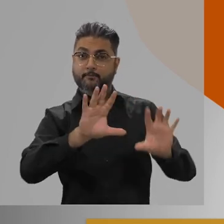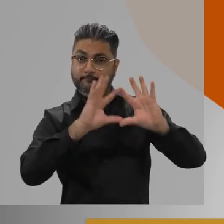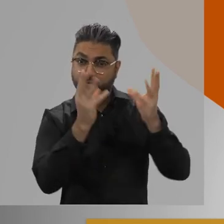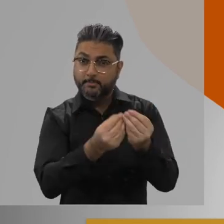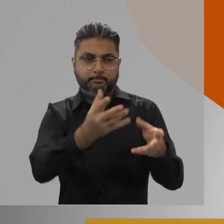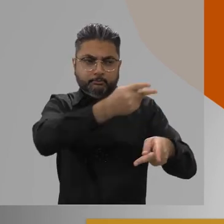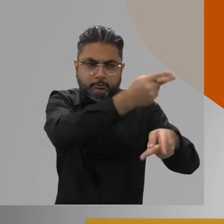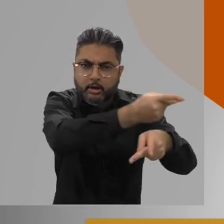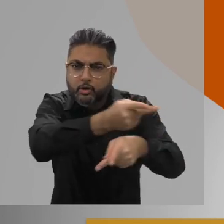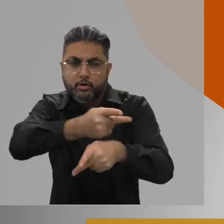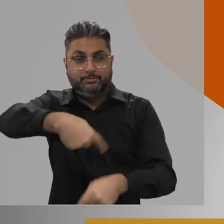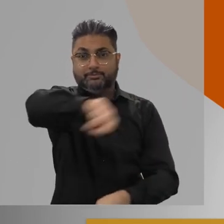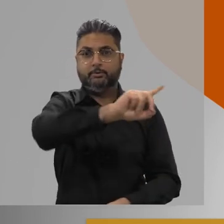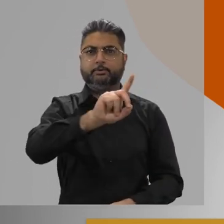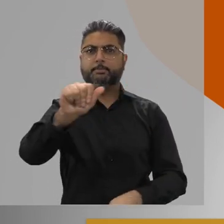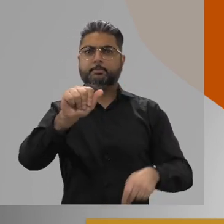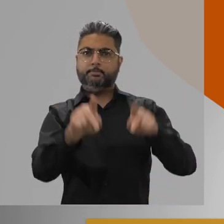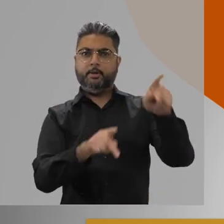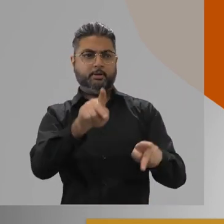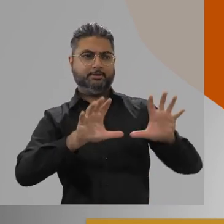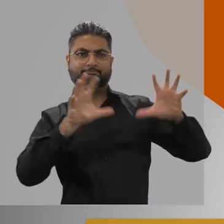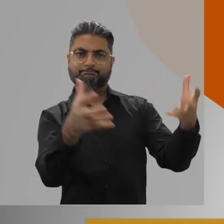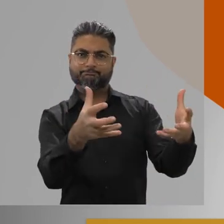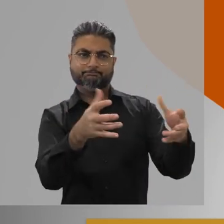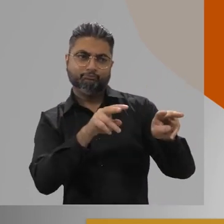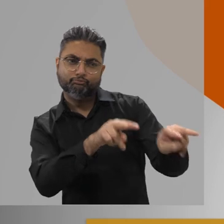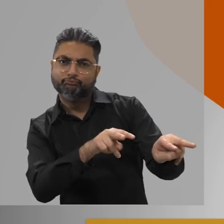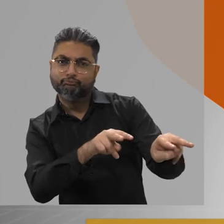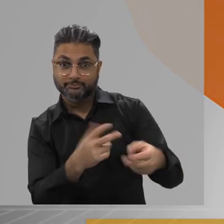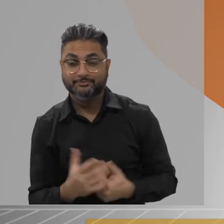their behalf, and with families and careginvers of people with disabilities.